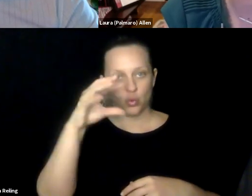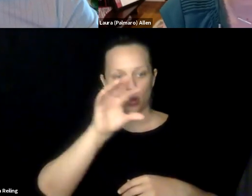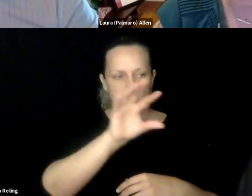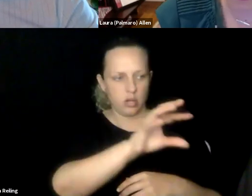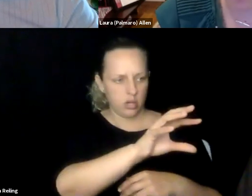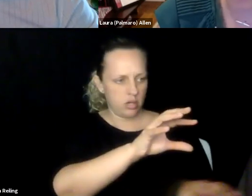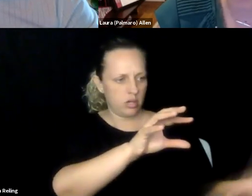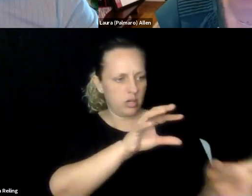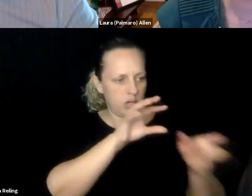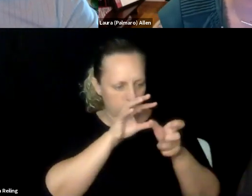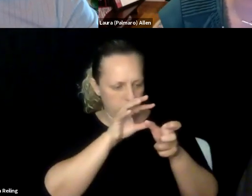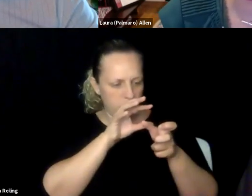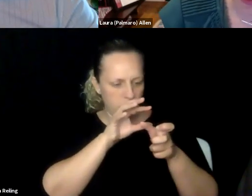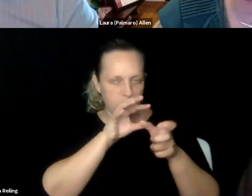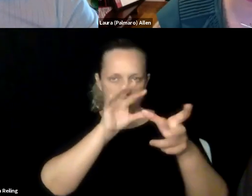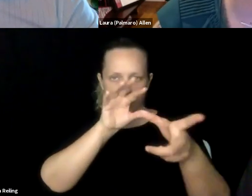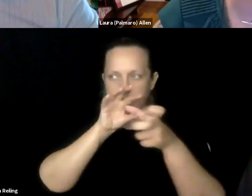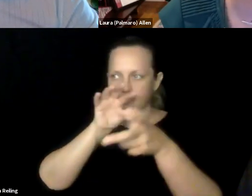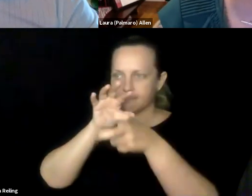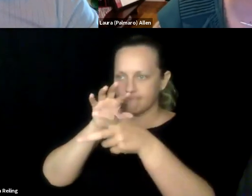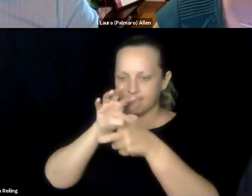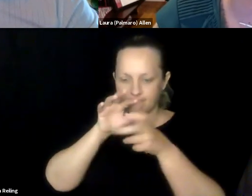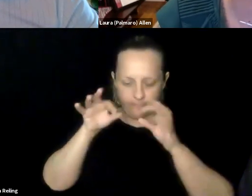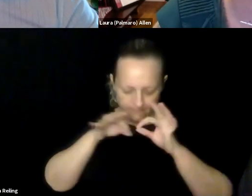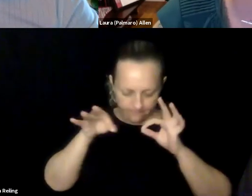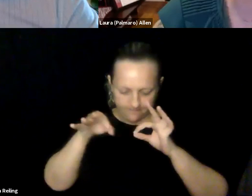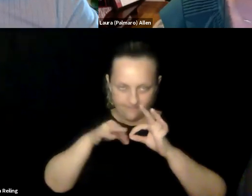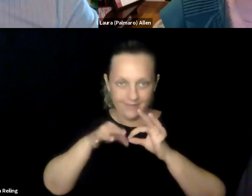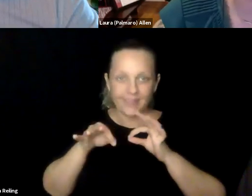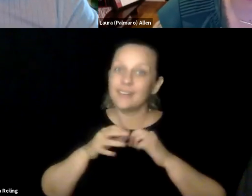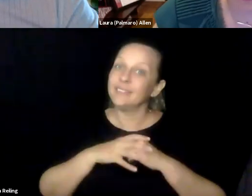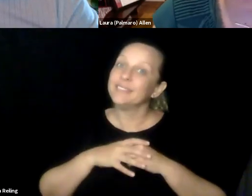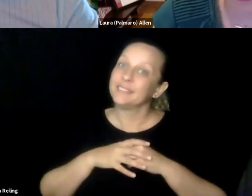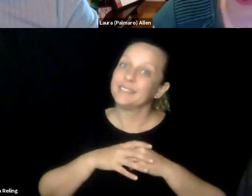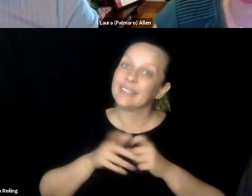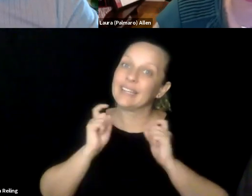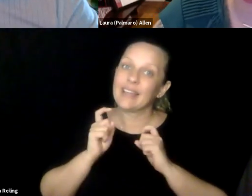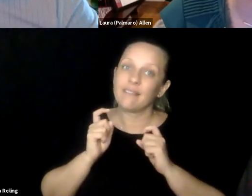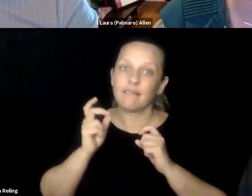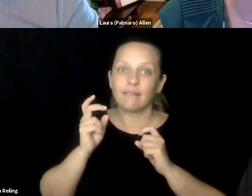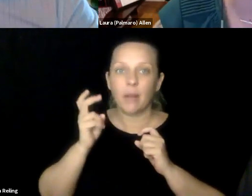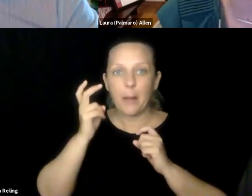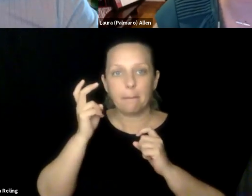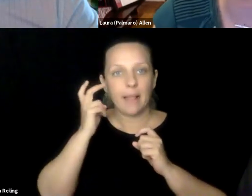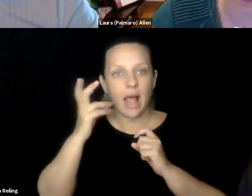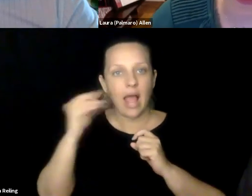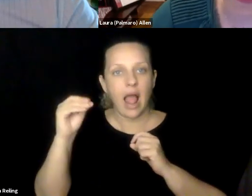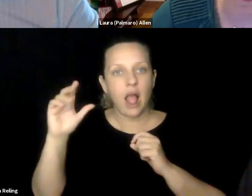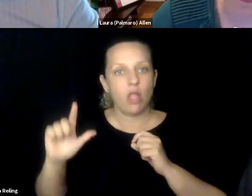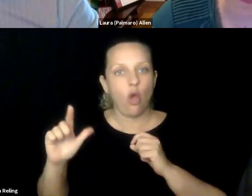around us. Using the camera's -- the camera on the phone to perceive objects and people and try to provide that